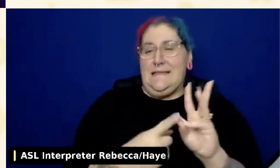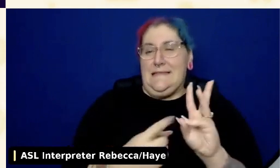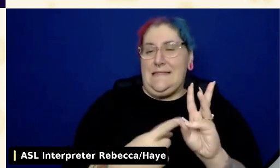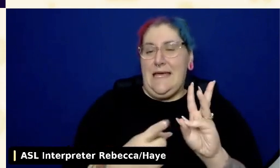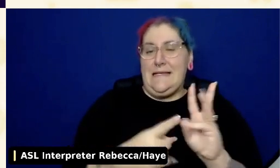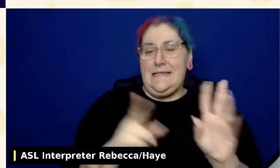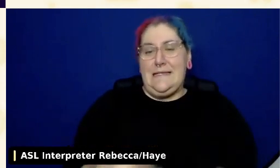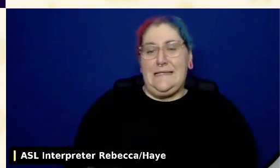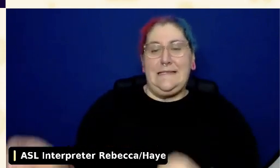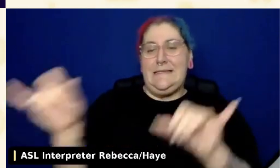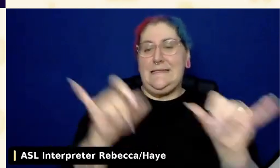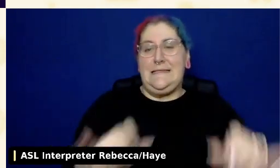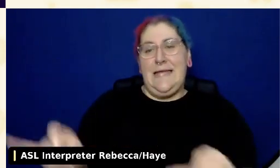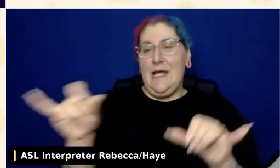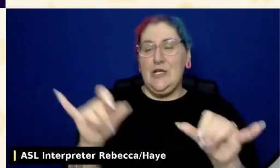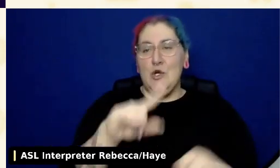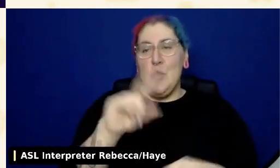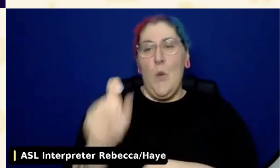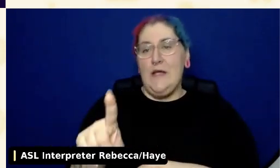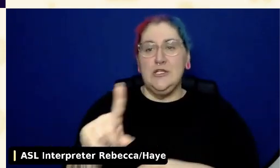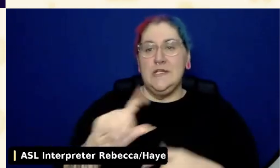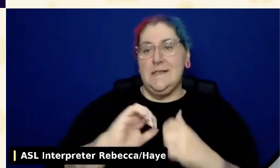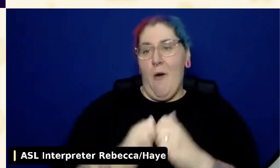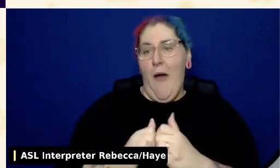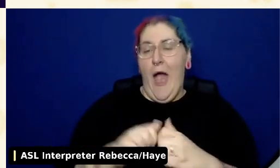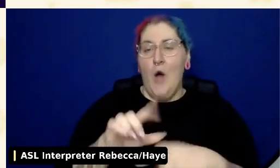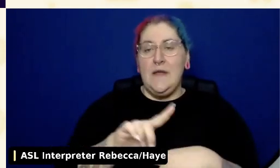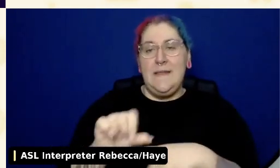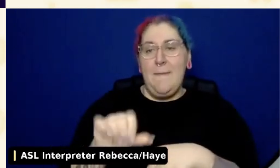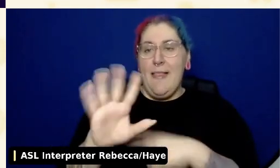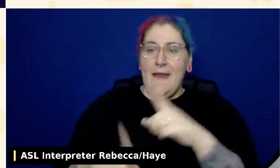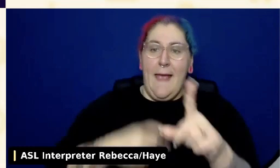It is focused on motor disabilities that impact walking